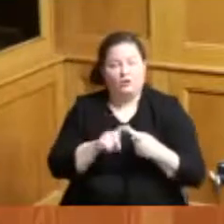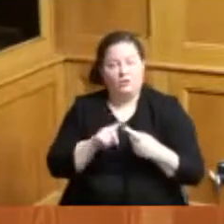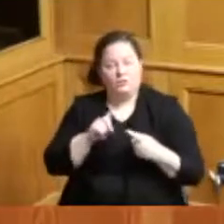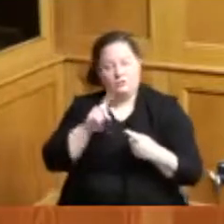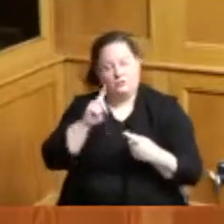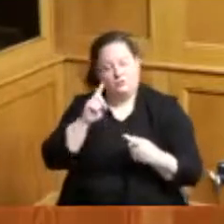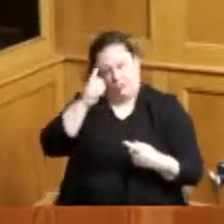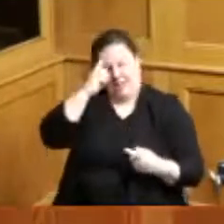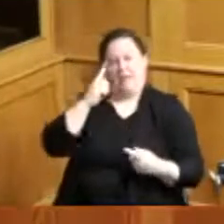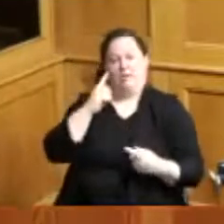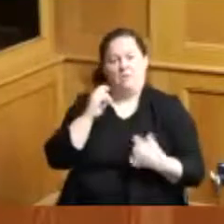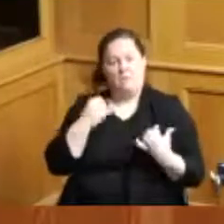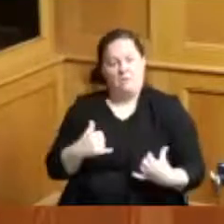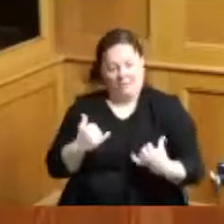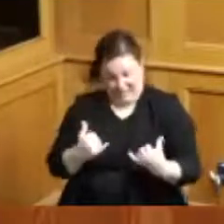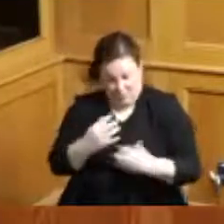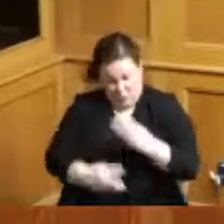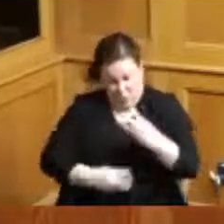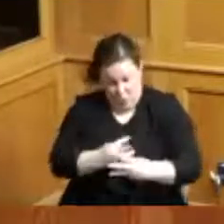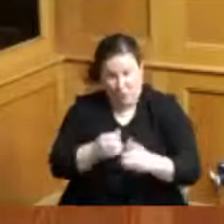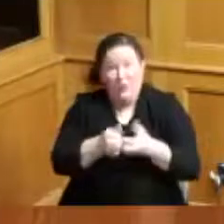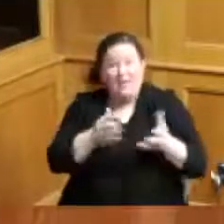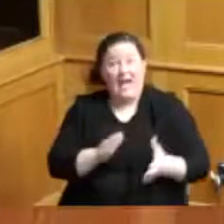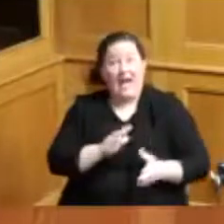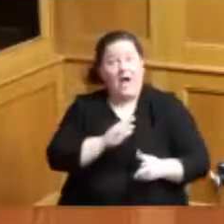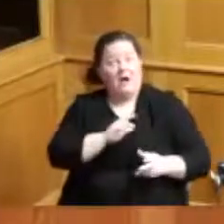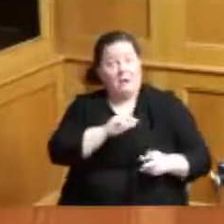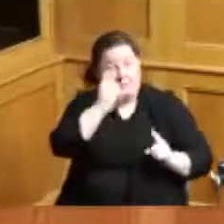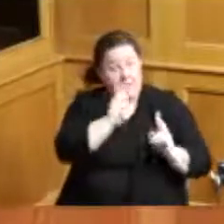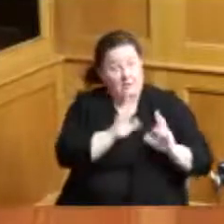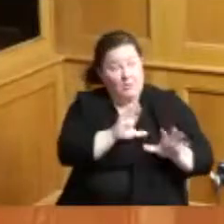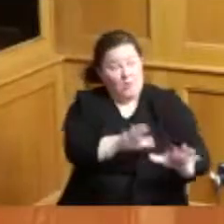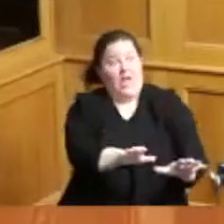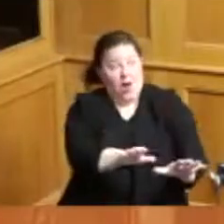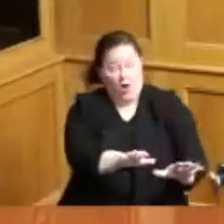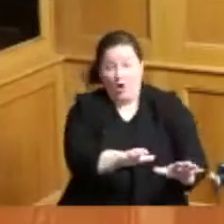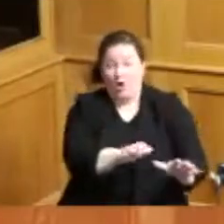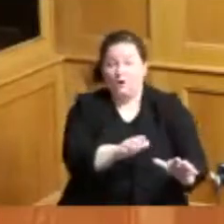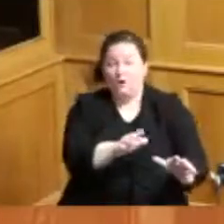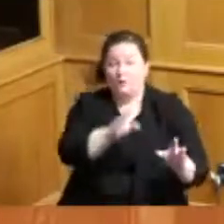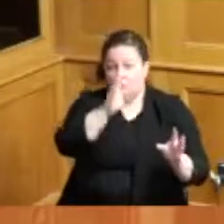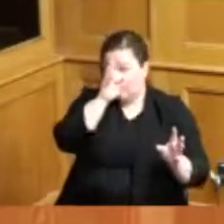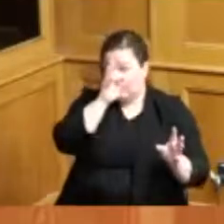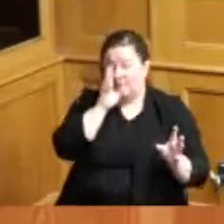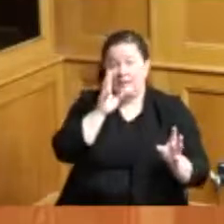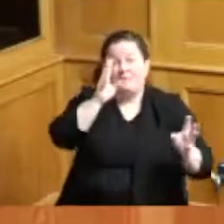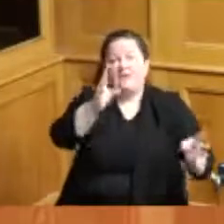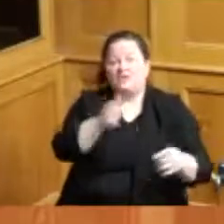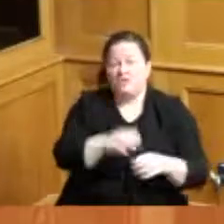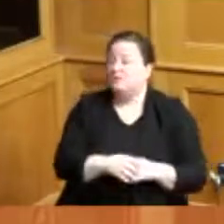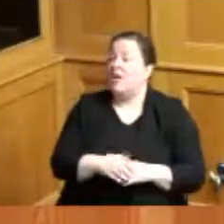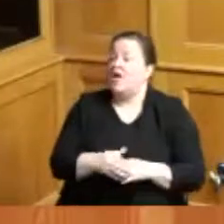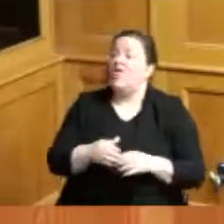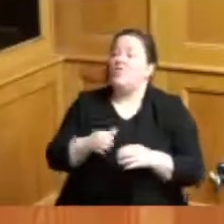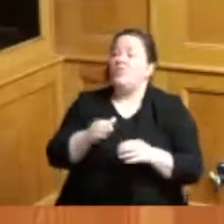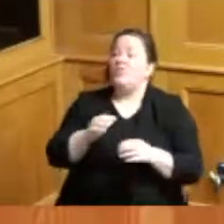black people and just a few the folding cabinet bed you know when you see on I Love Lucy that